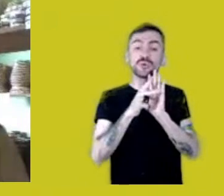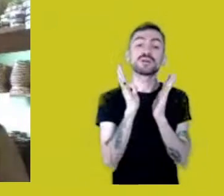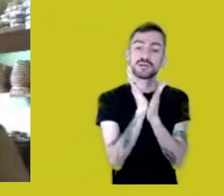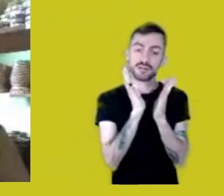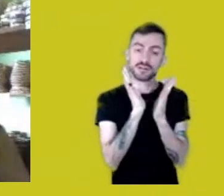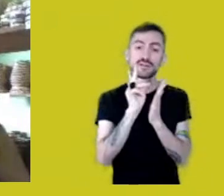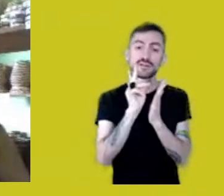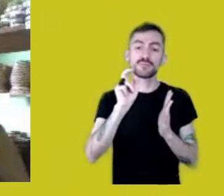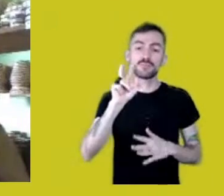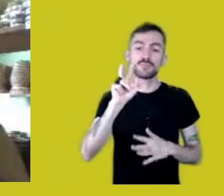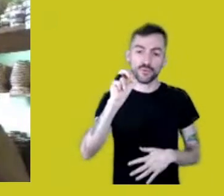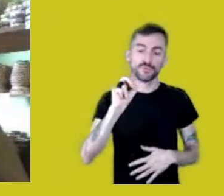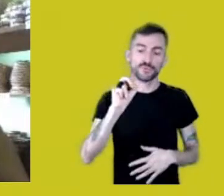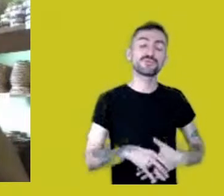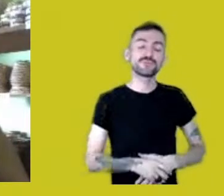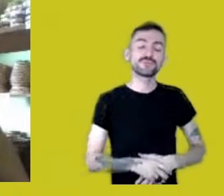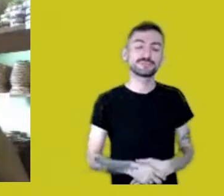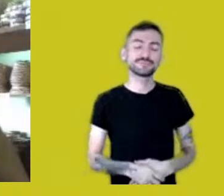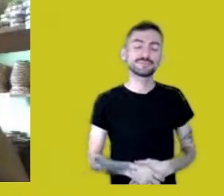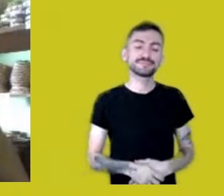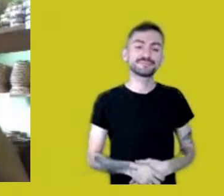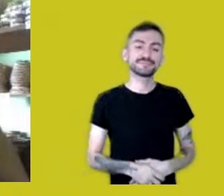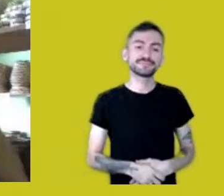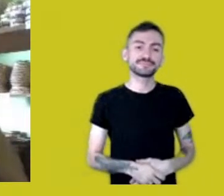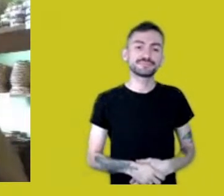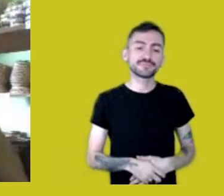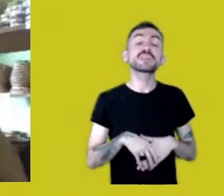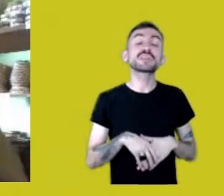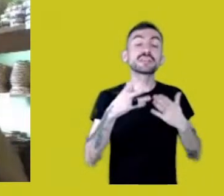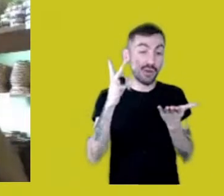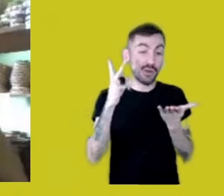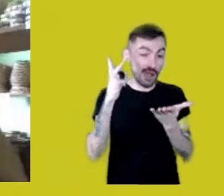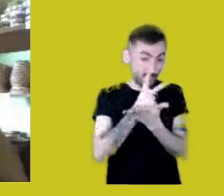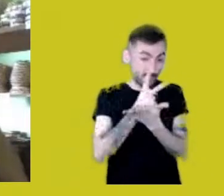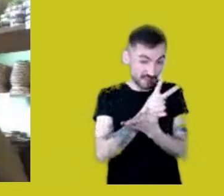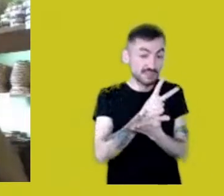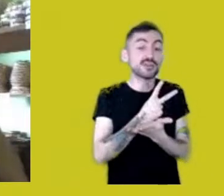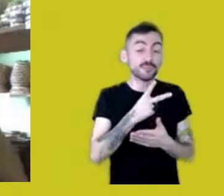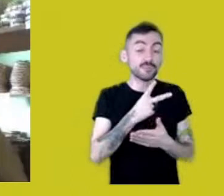A situation happened to me here in Porto Velho.